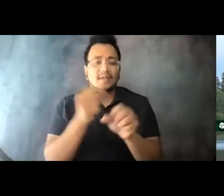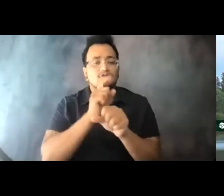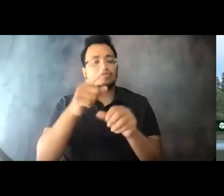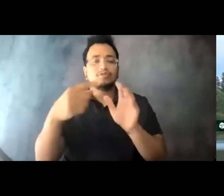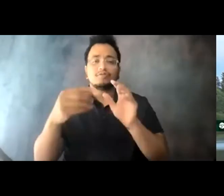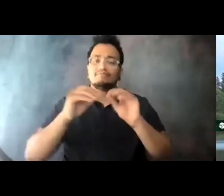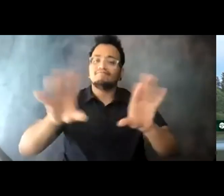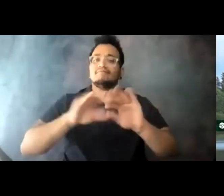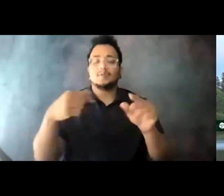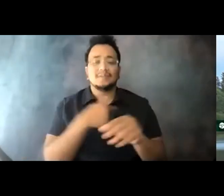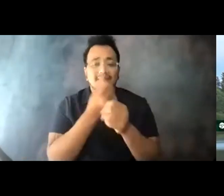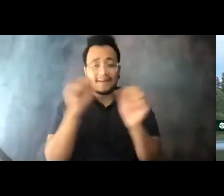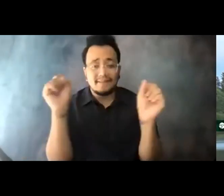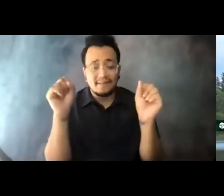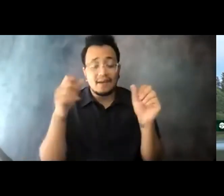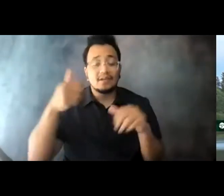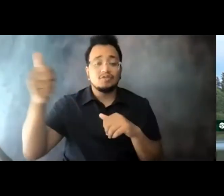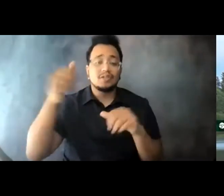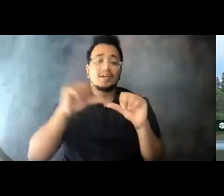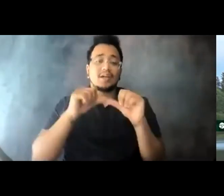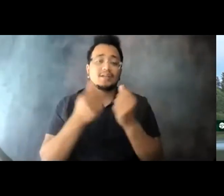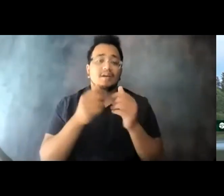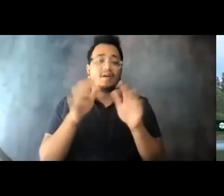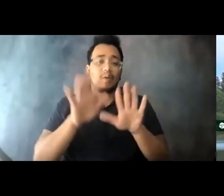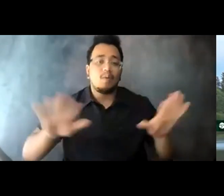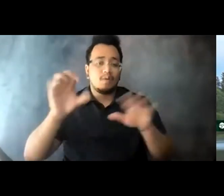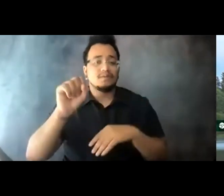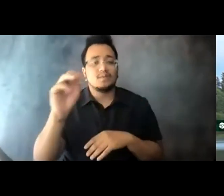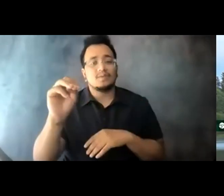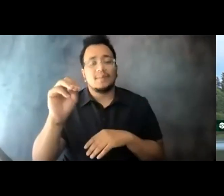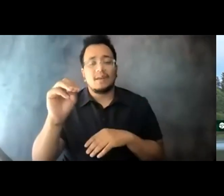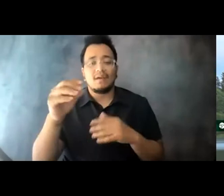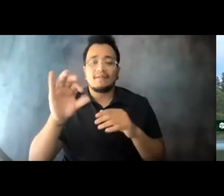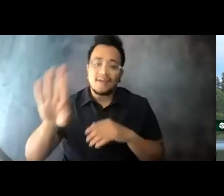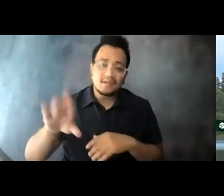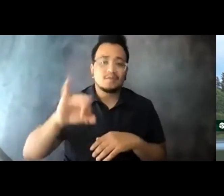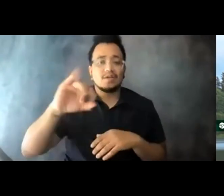15:15:45 And transit agencies are also all over social media now, Facebook and other outlets to help with that.